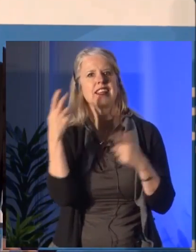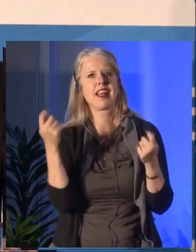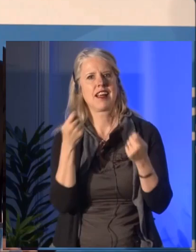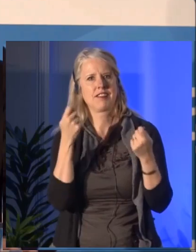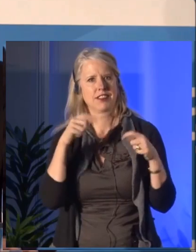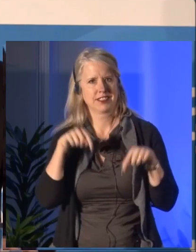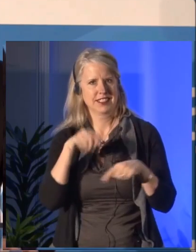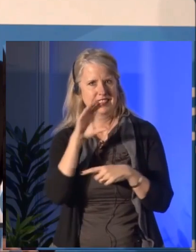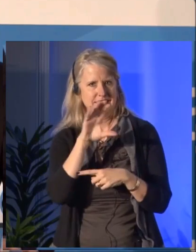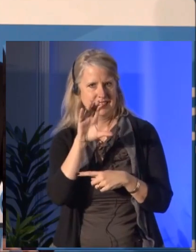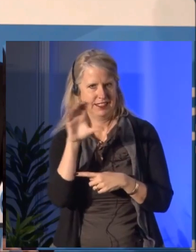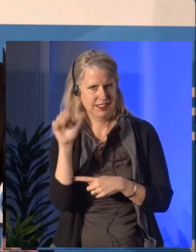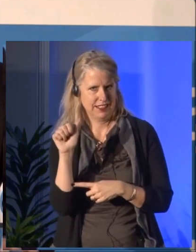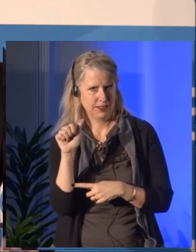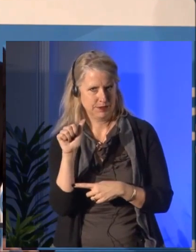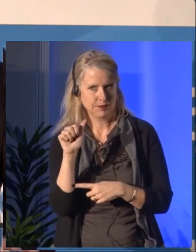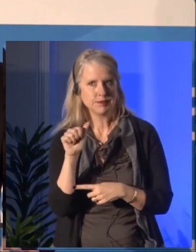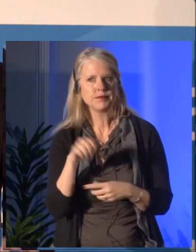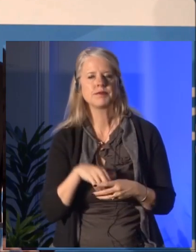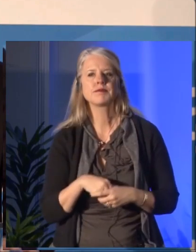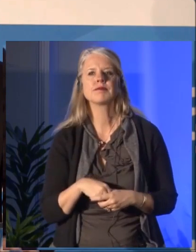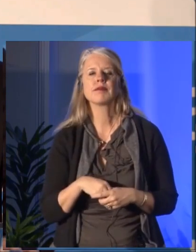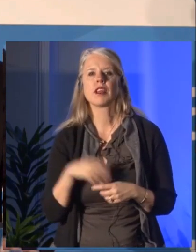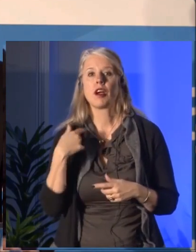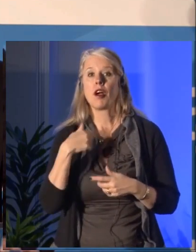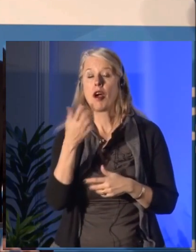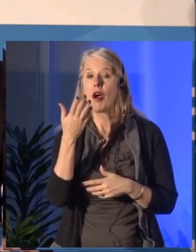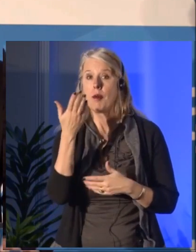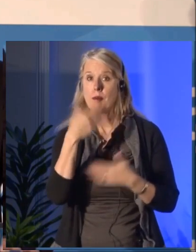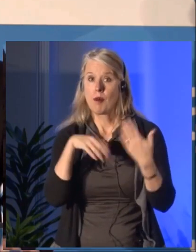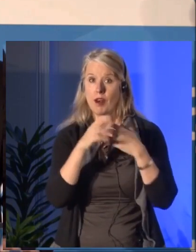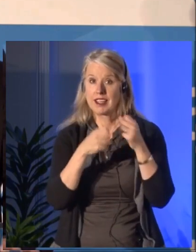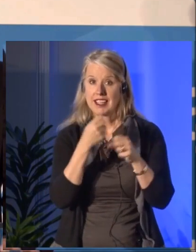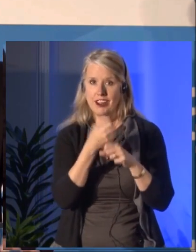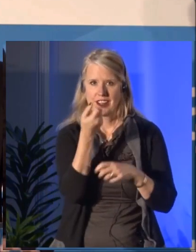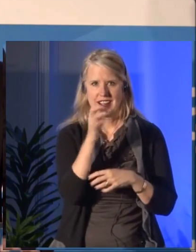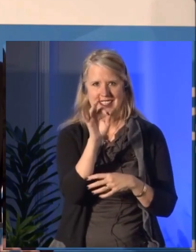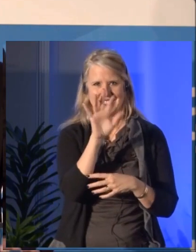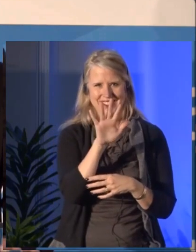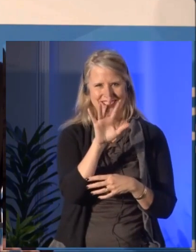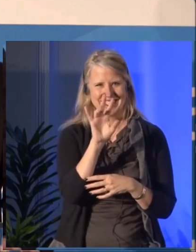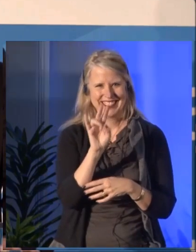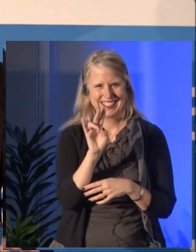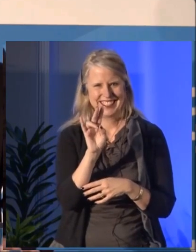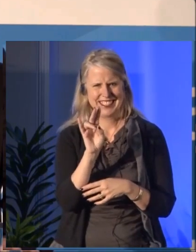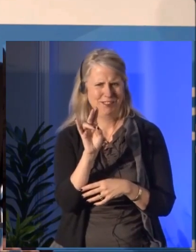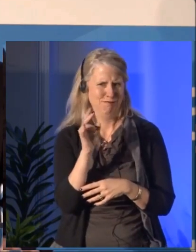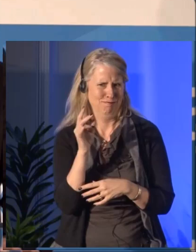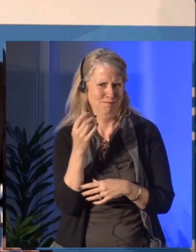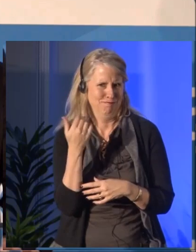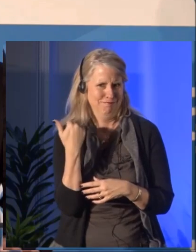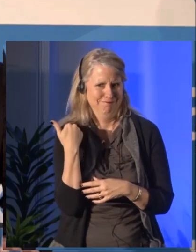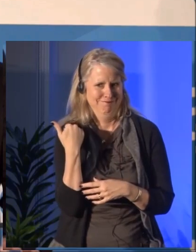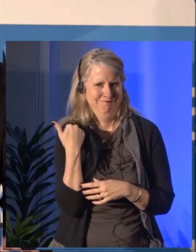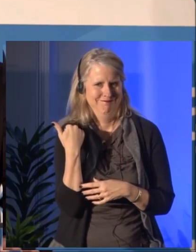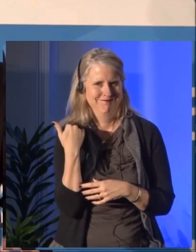There were only a handful of arts organizations back